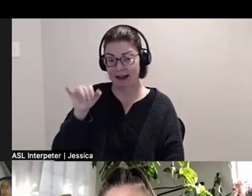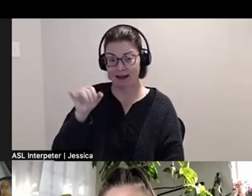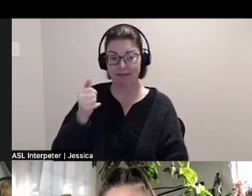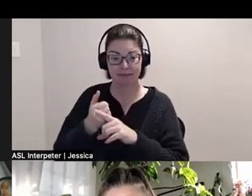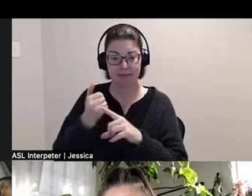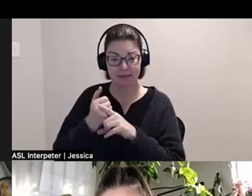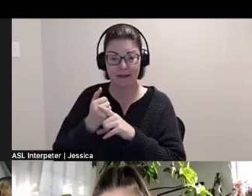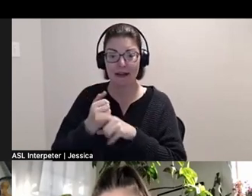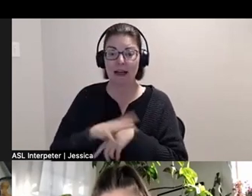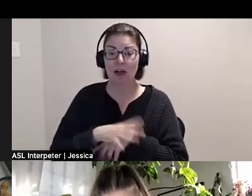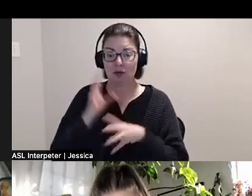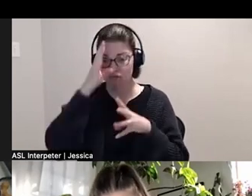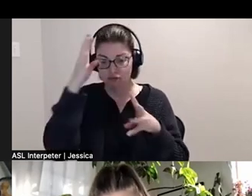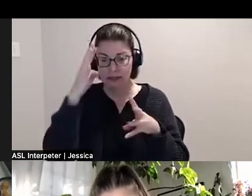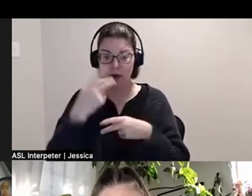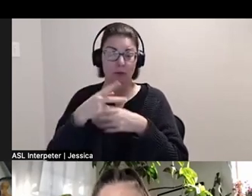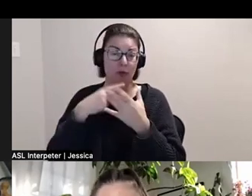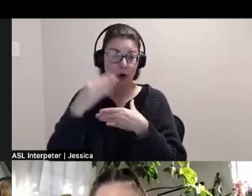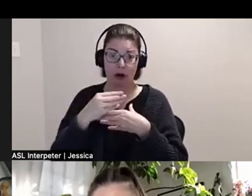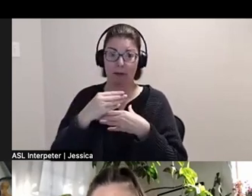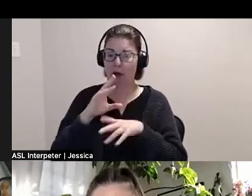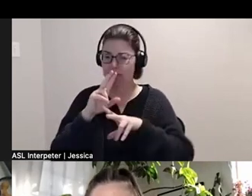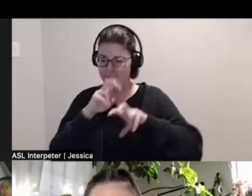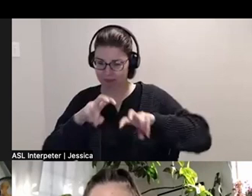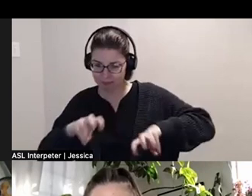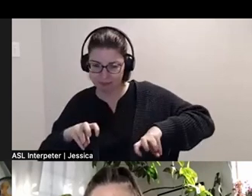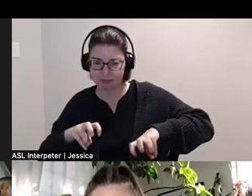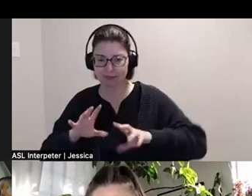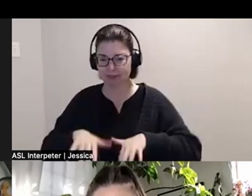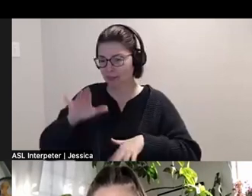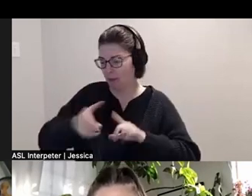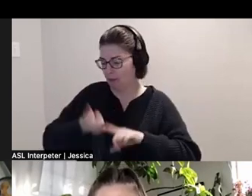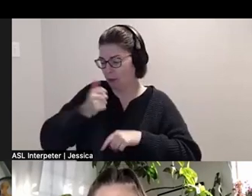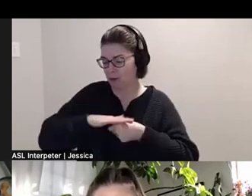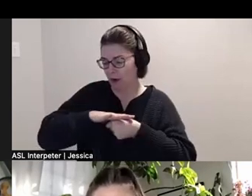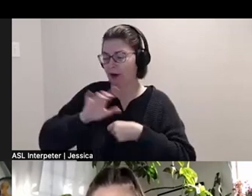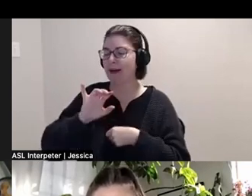born and mostly raised in Treaty 13 Territory or Toronto